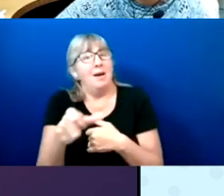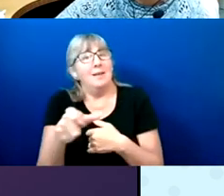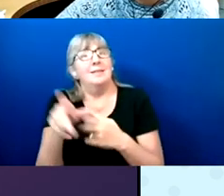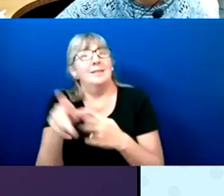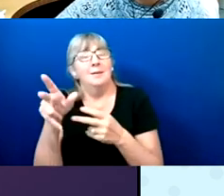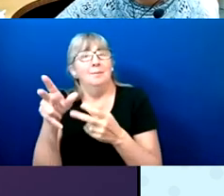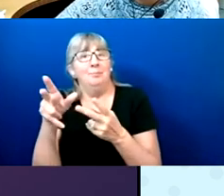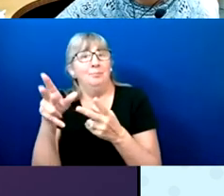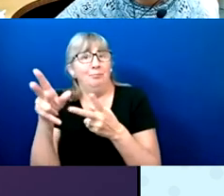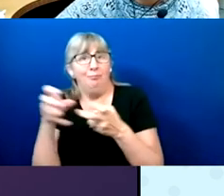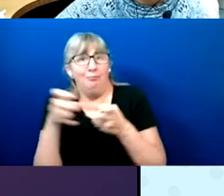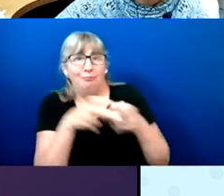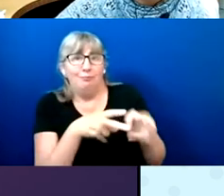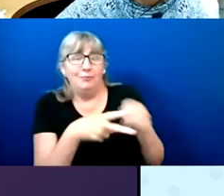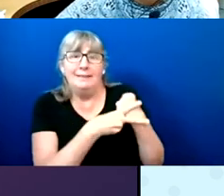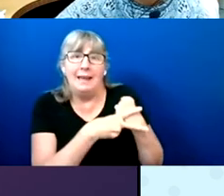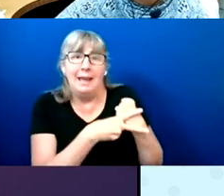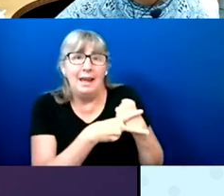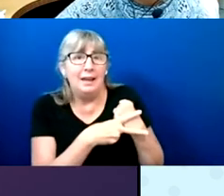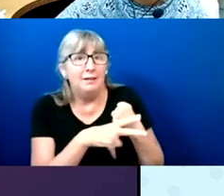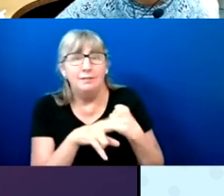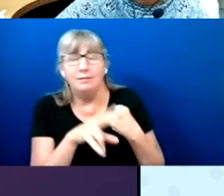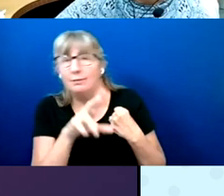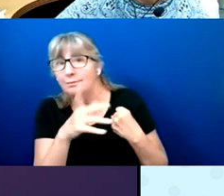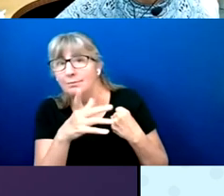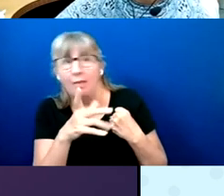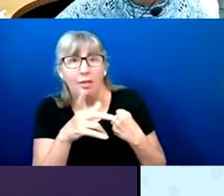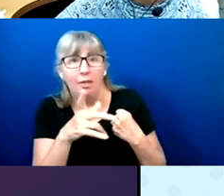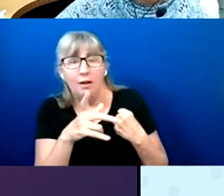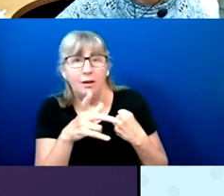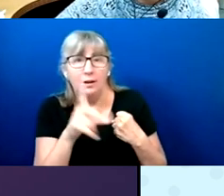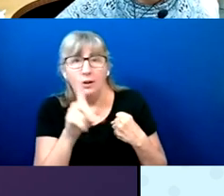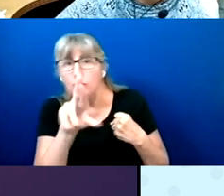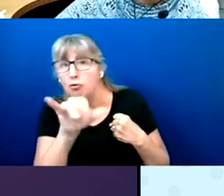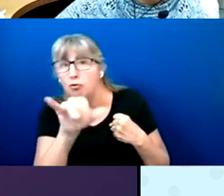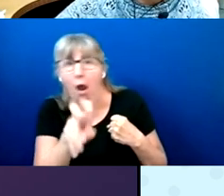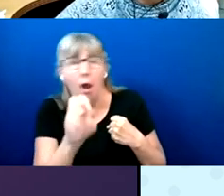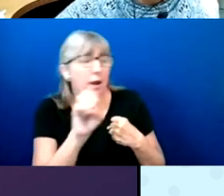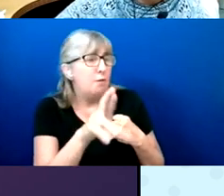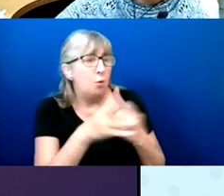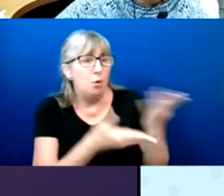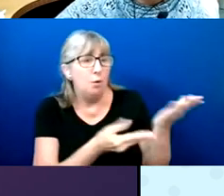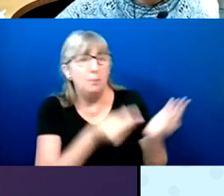access technology that is connected to a printer and print the ballot out.